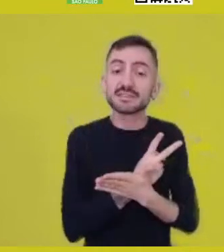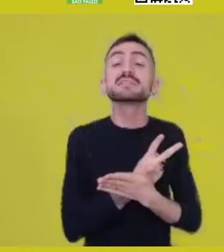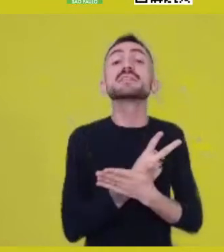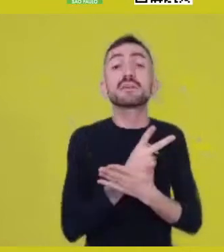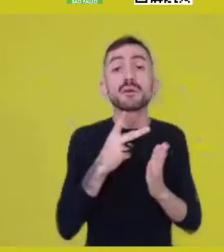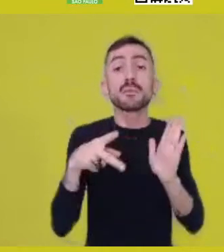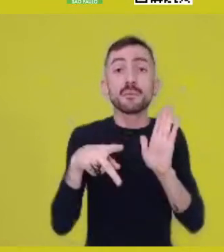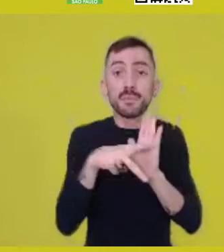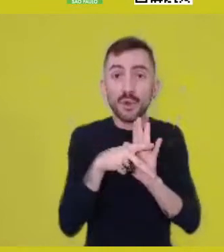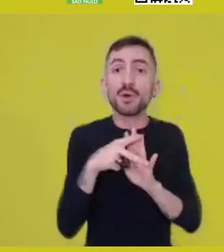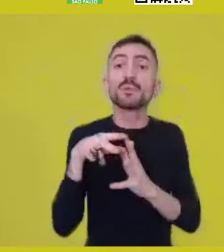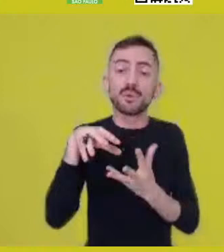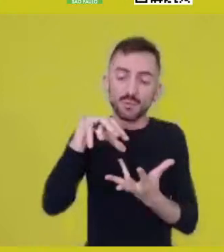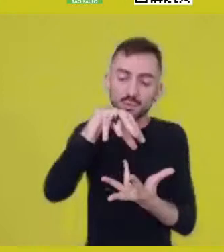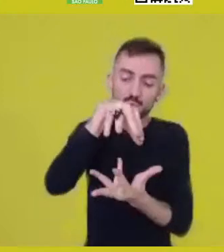in the horizontality of the world,